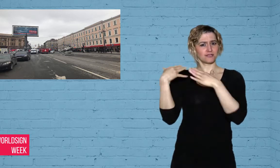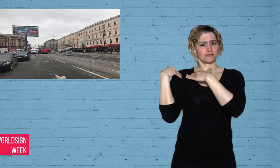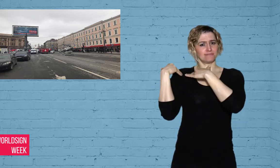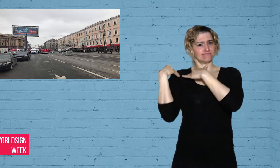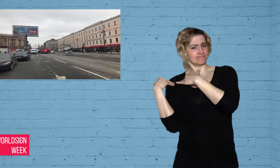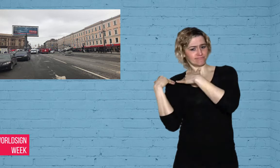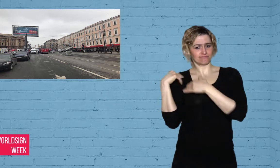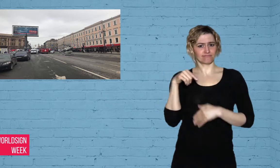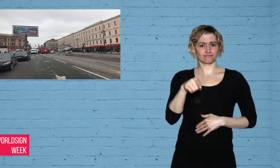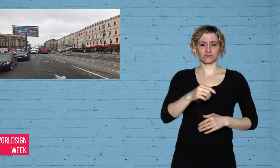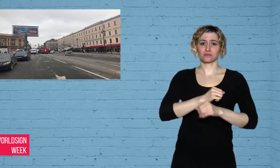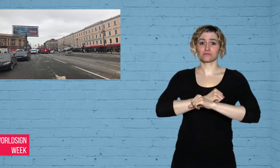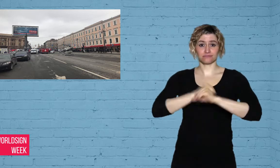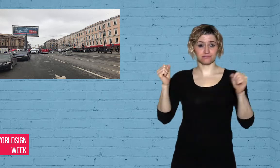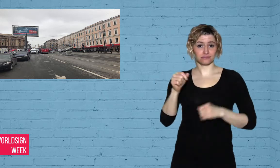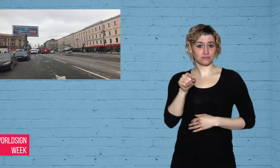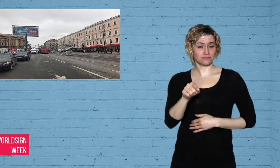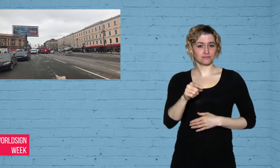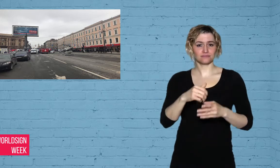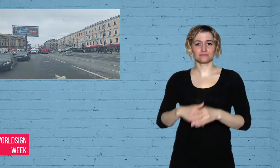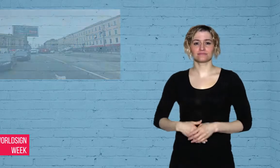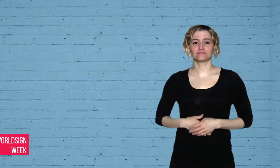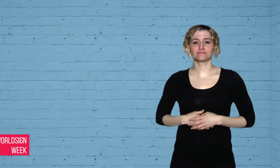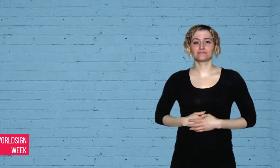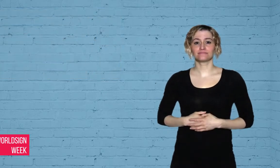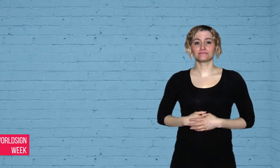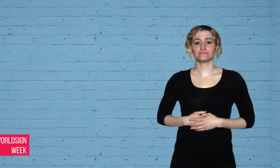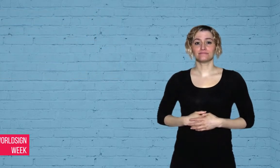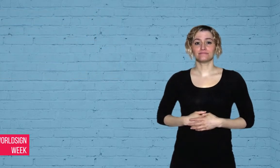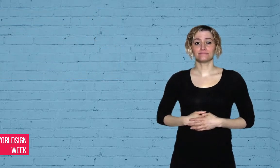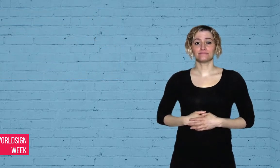group who may be behind the attack.